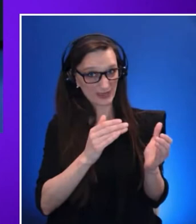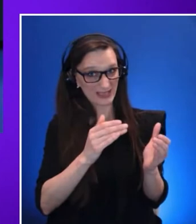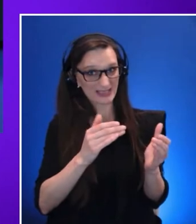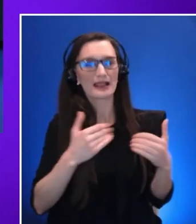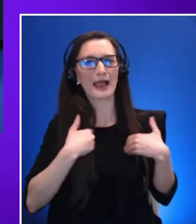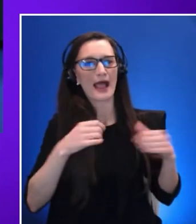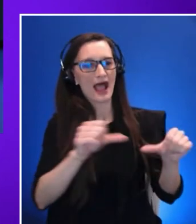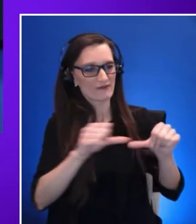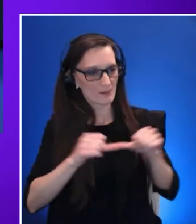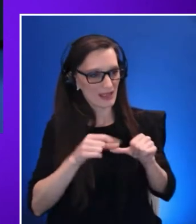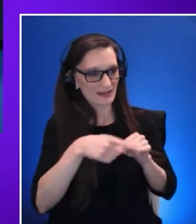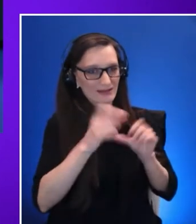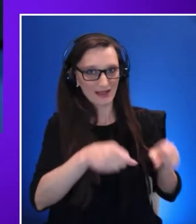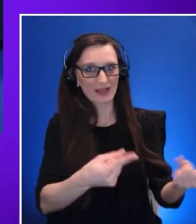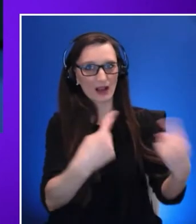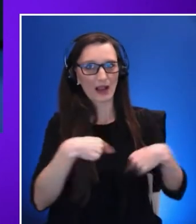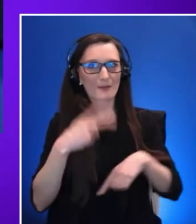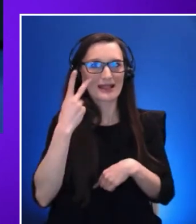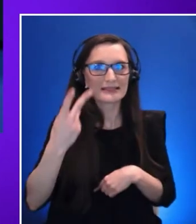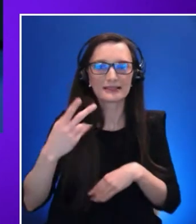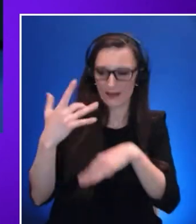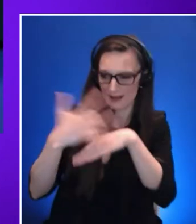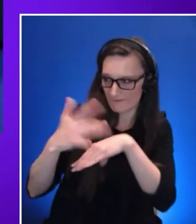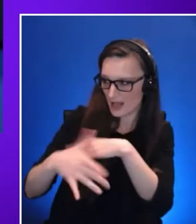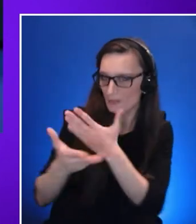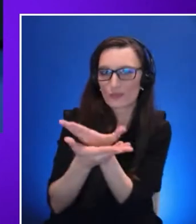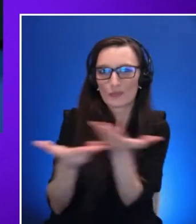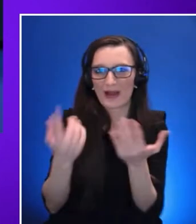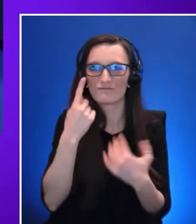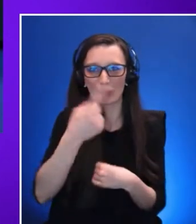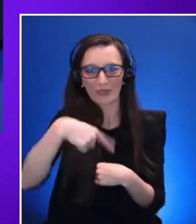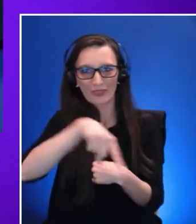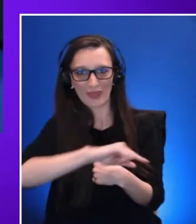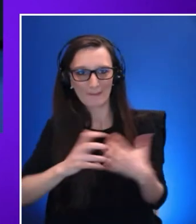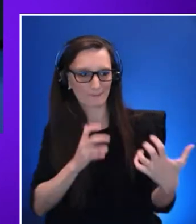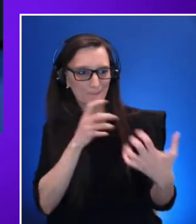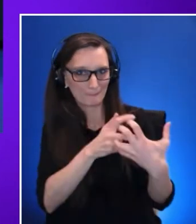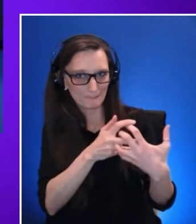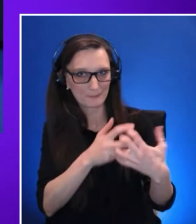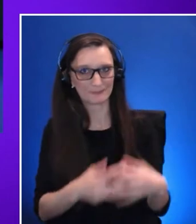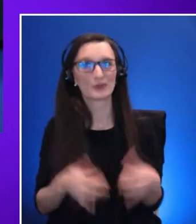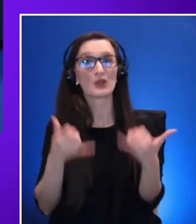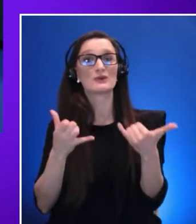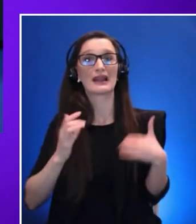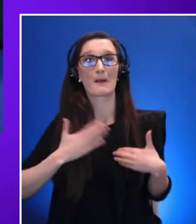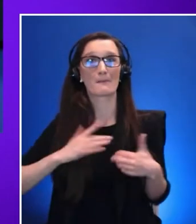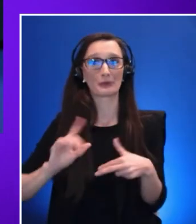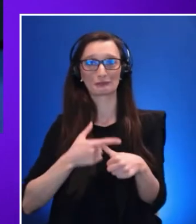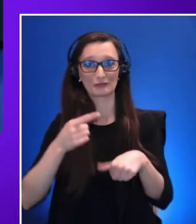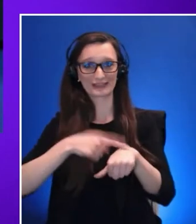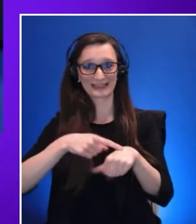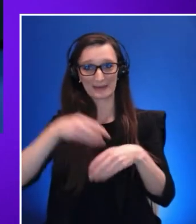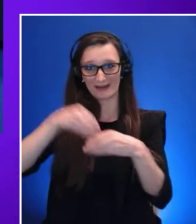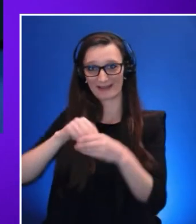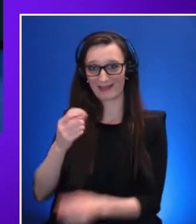we have available for them. This is my first time in the XR Access symposium, it's a pleasure for